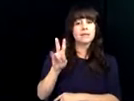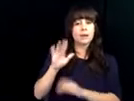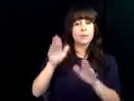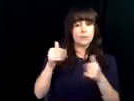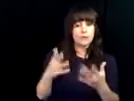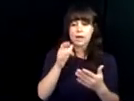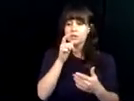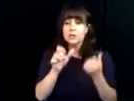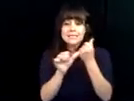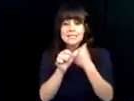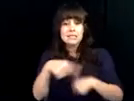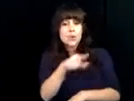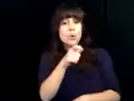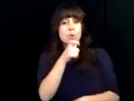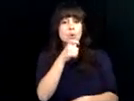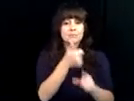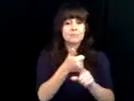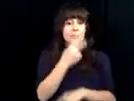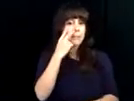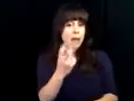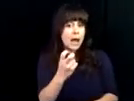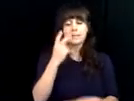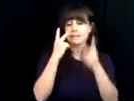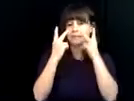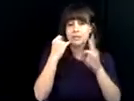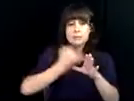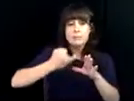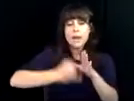I also want to welcome you to the celebration as we look at